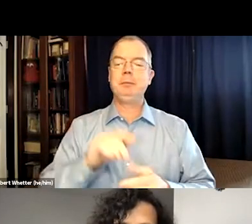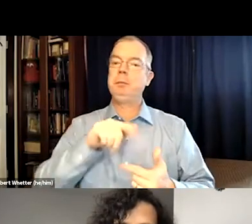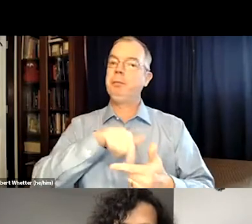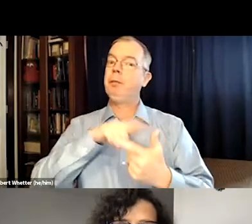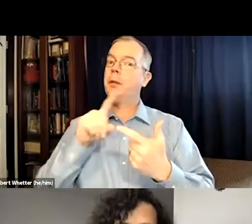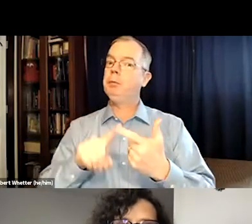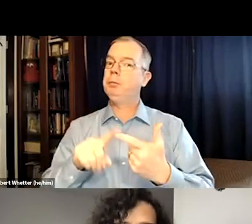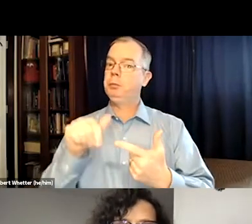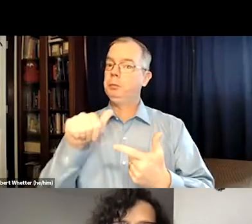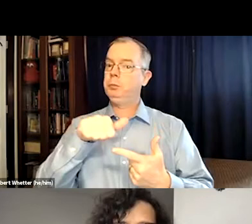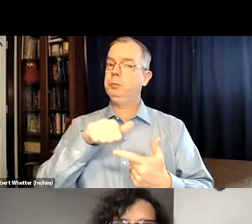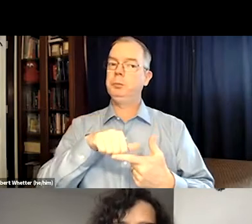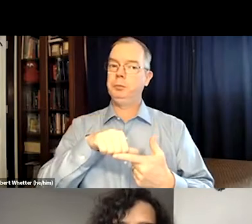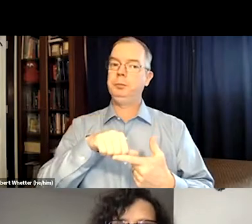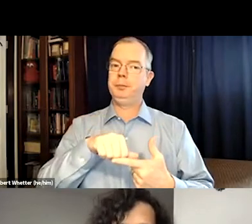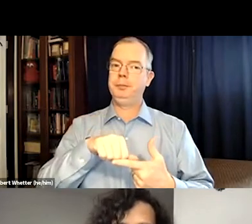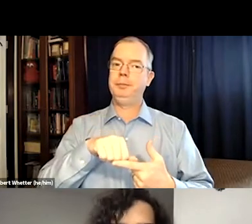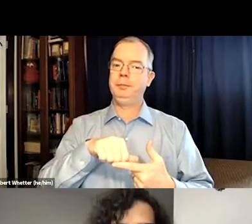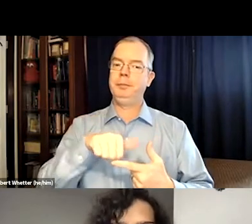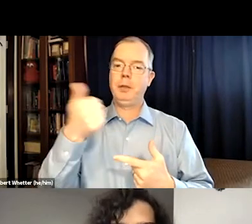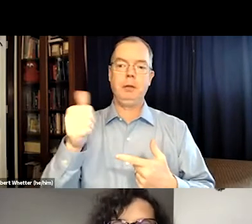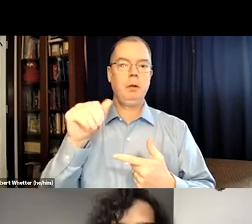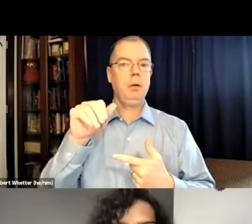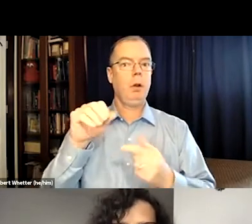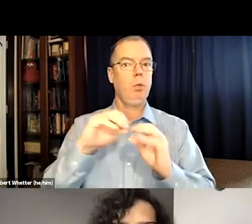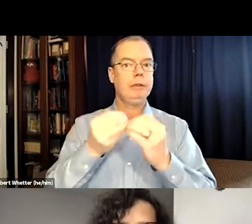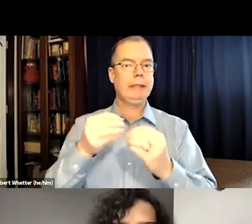as far as the roll up captioning problem that I mentioned earlier.